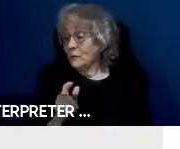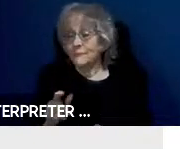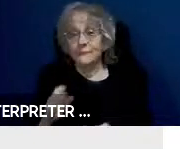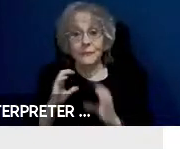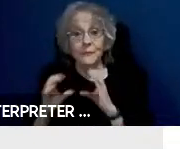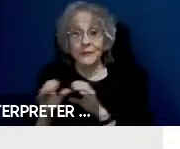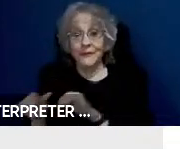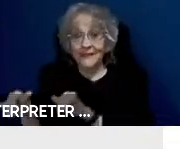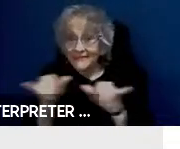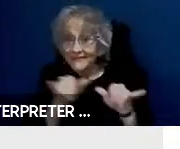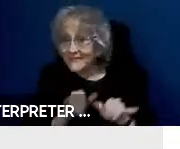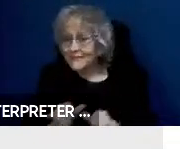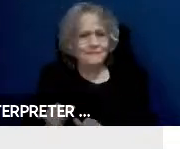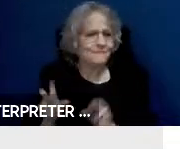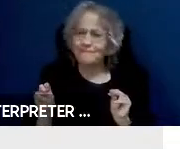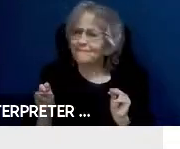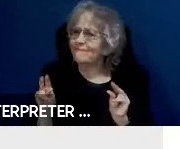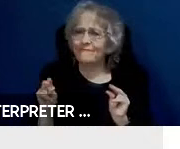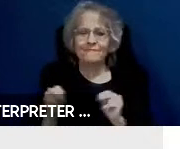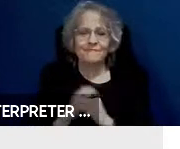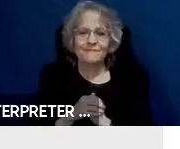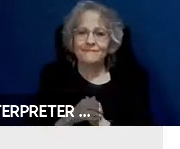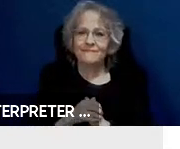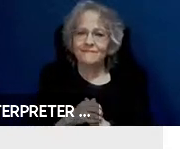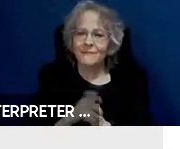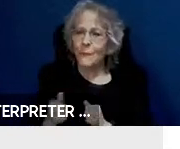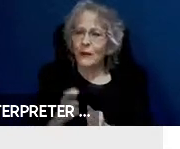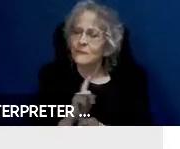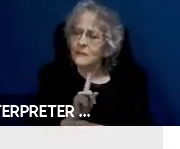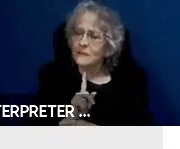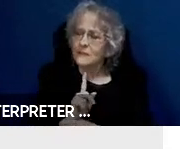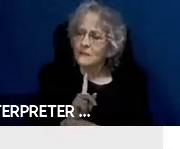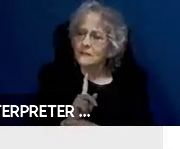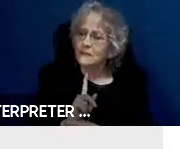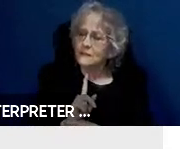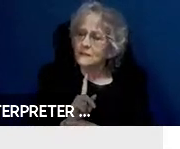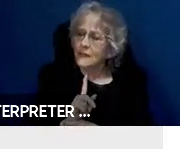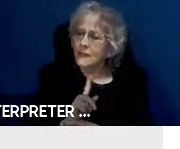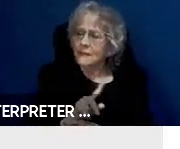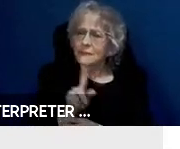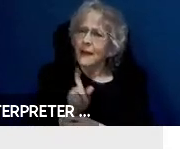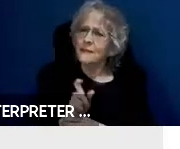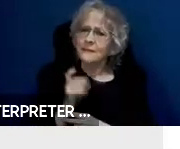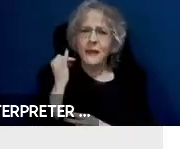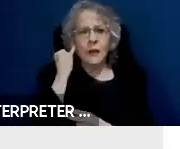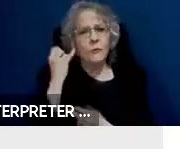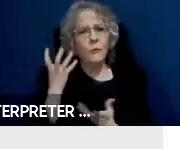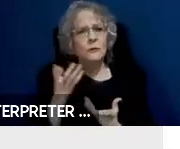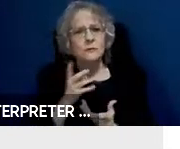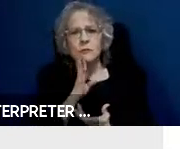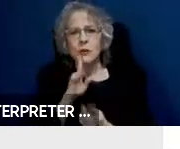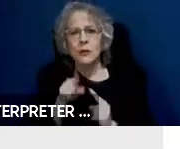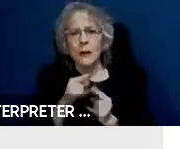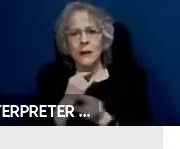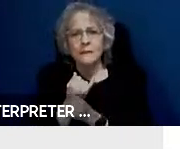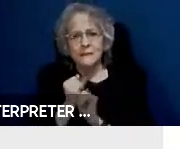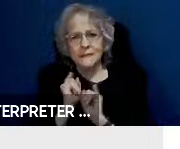And we have to ask, like, if we are going to talk about independence, why would we leave people out?